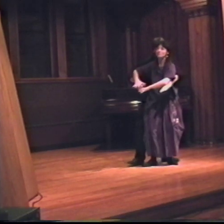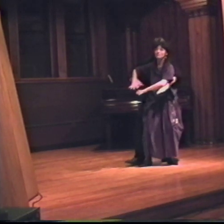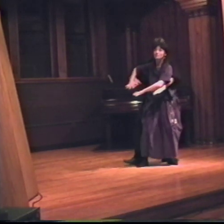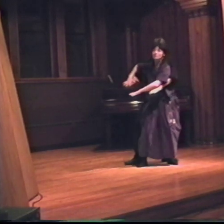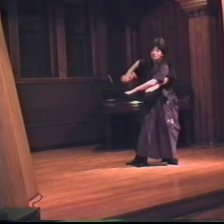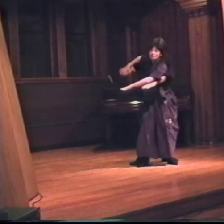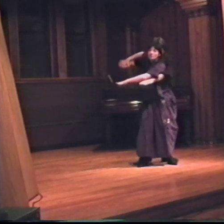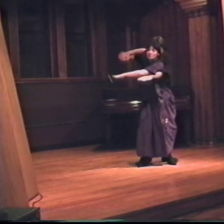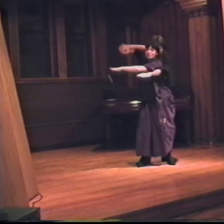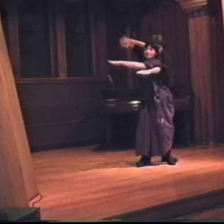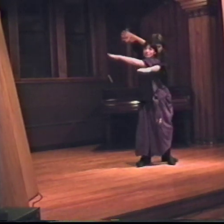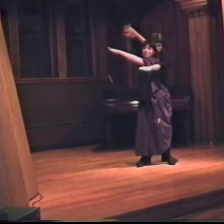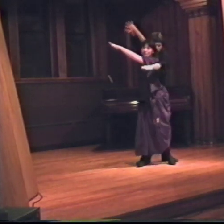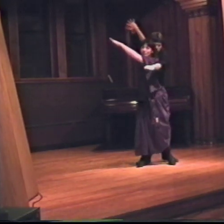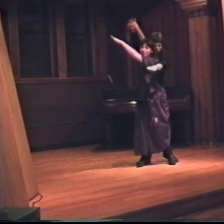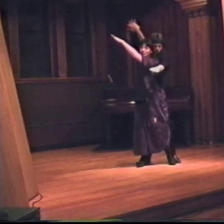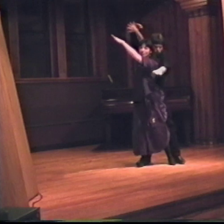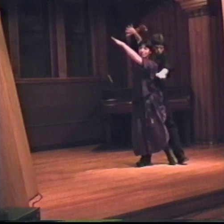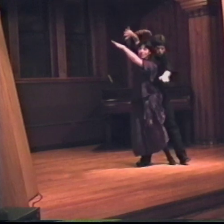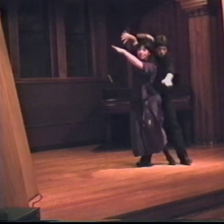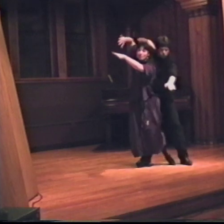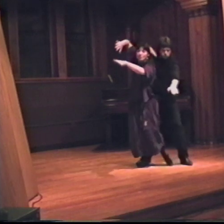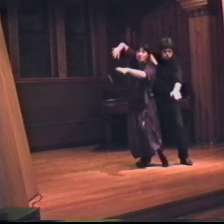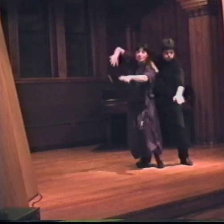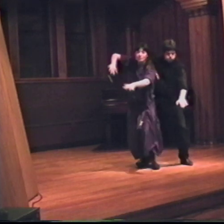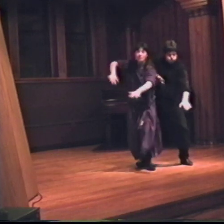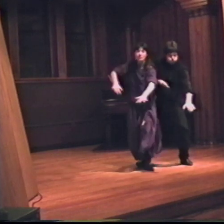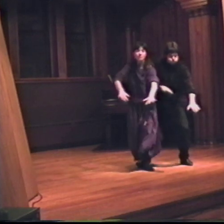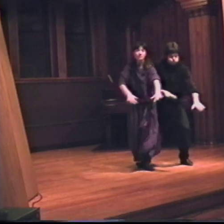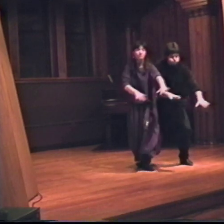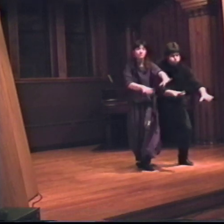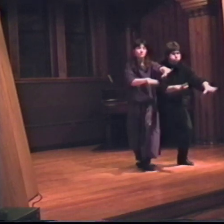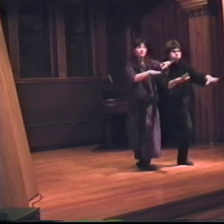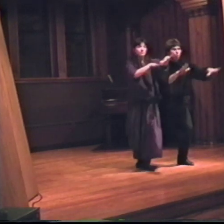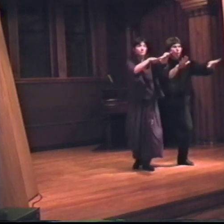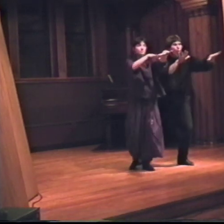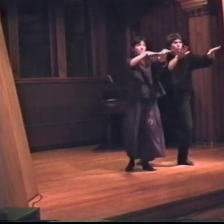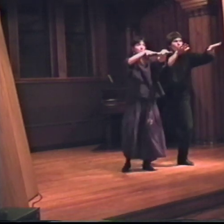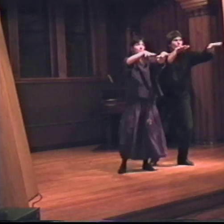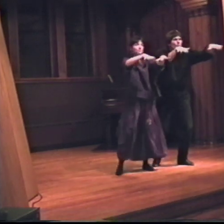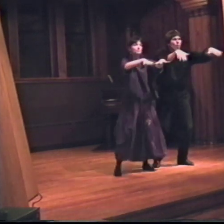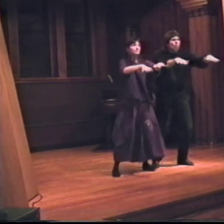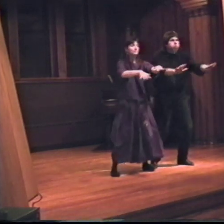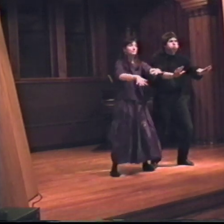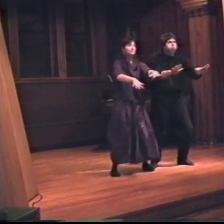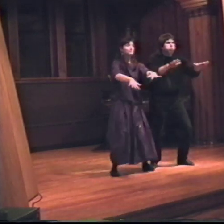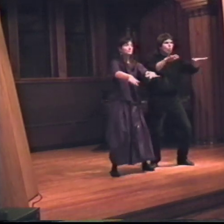My true teachers were Peter Cook and Kenny Lerner, and Debbie Rennie and Patrick Graybill.